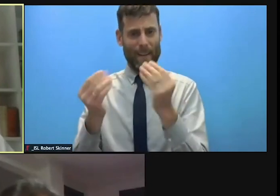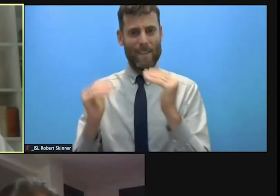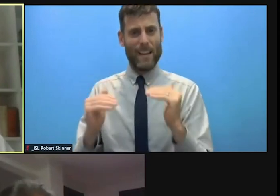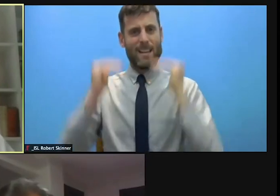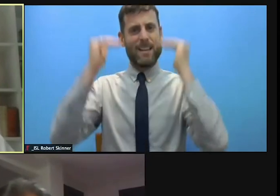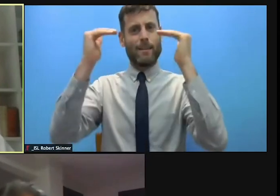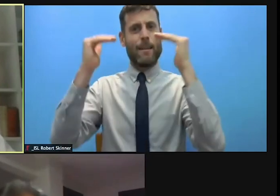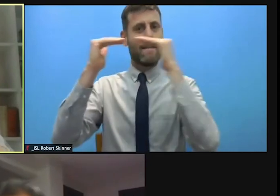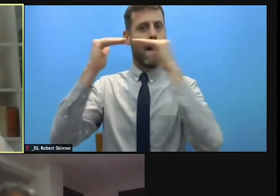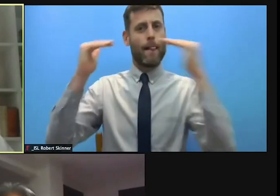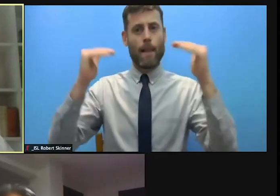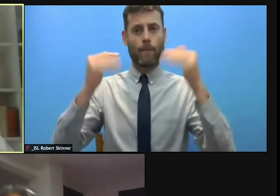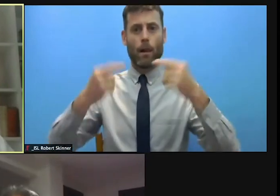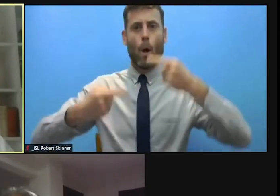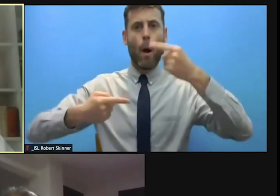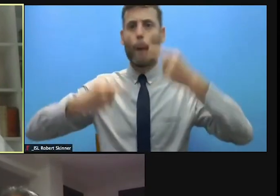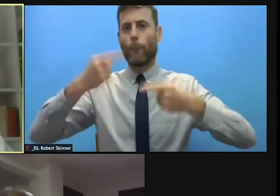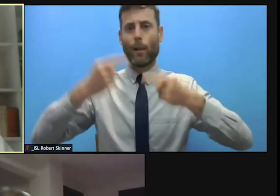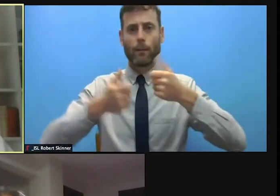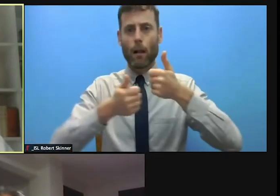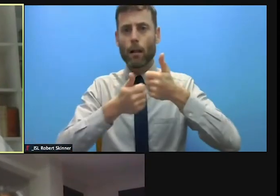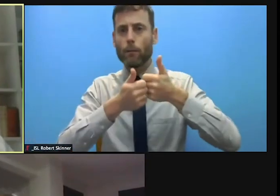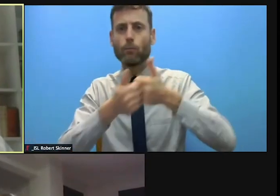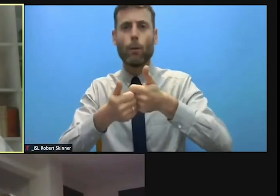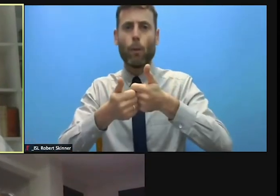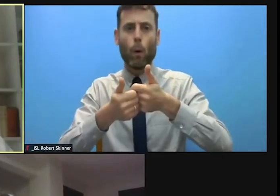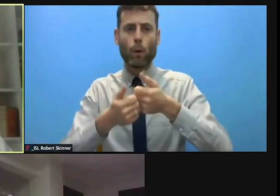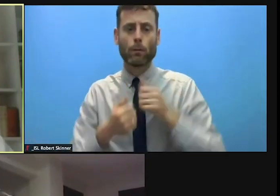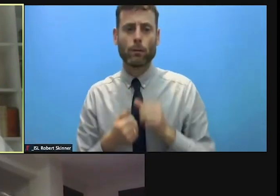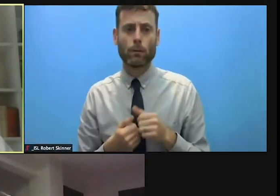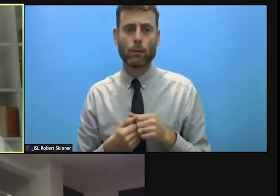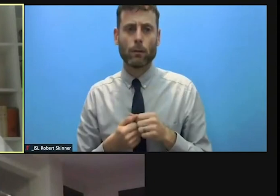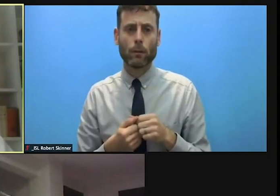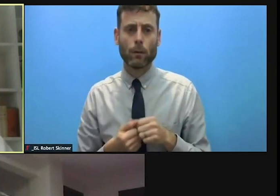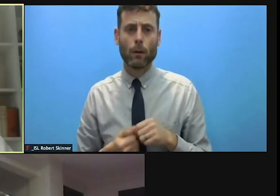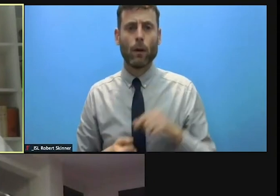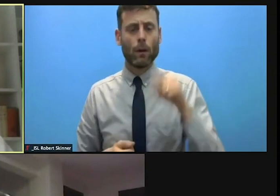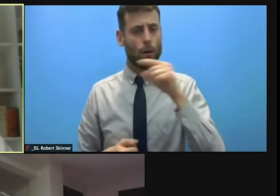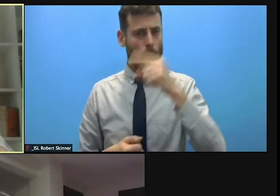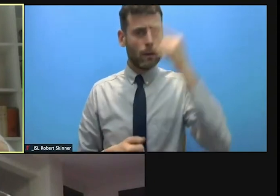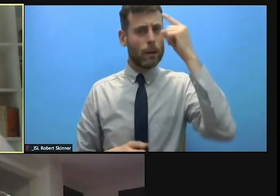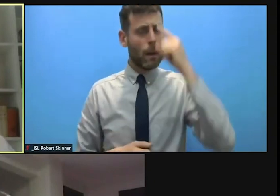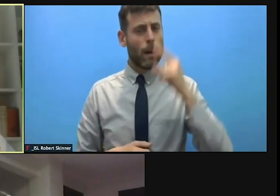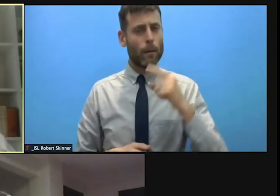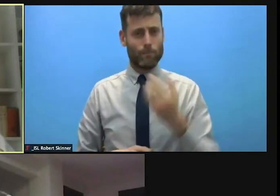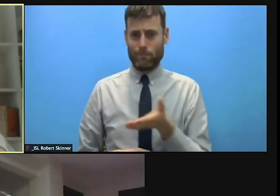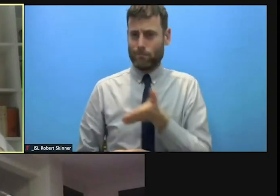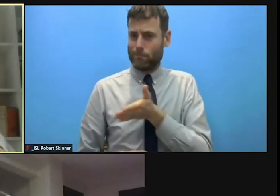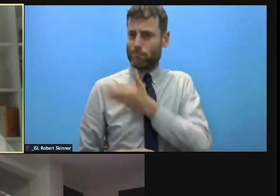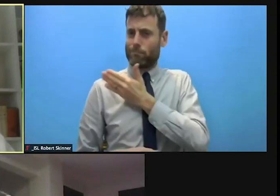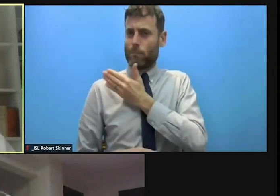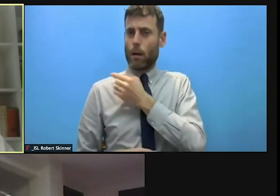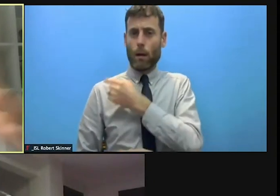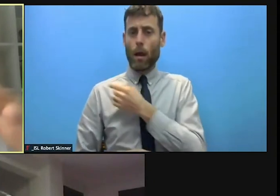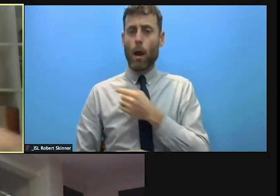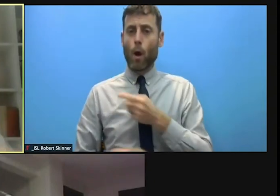you heard Manuel talk about the centrality of protection, would you back a meeting say in the